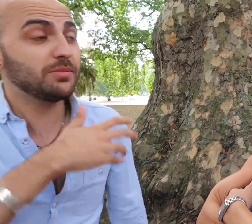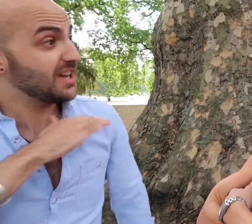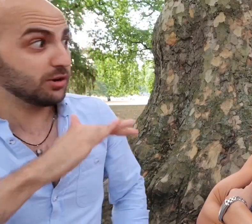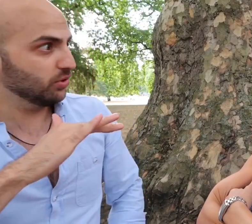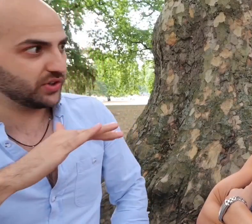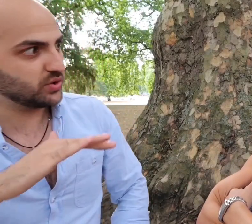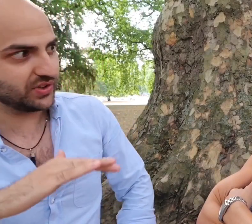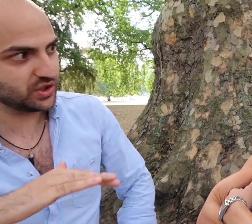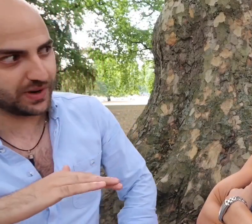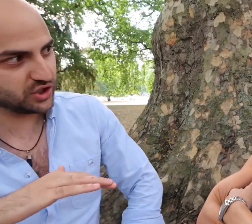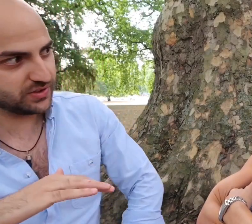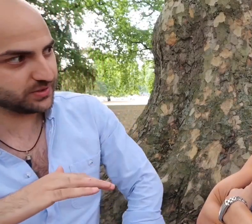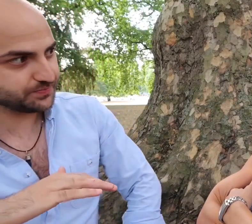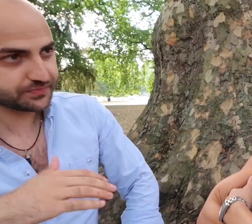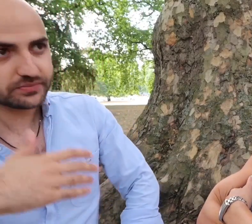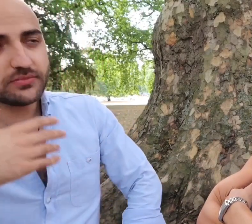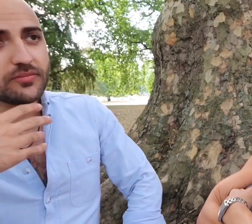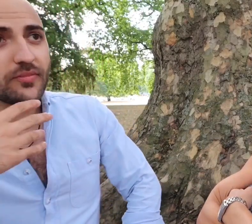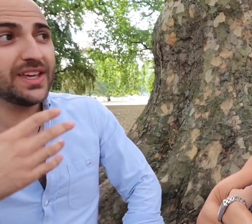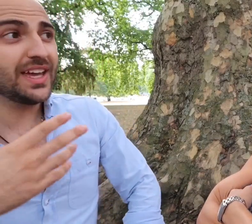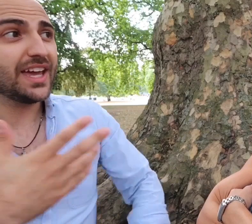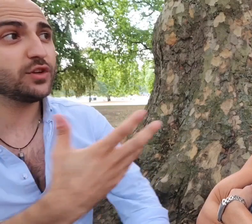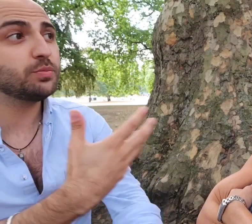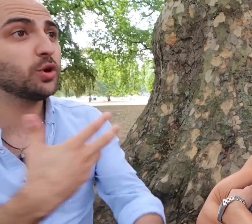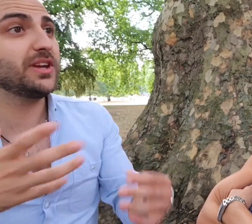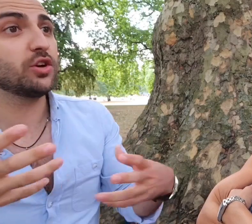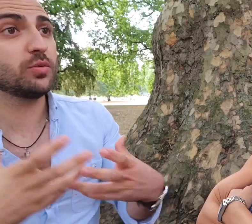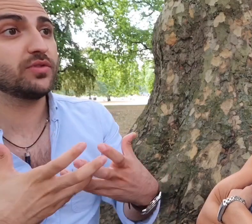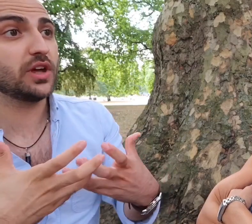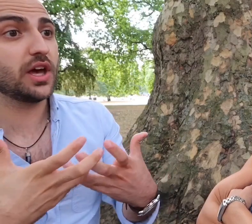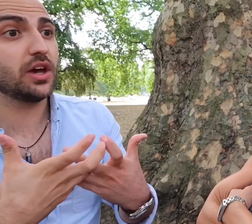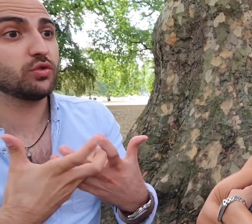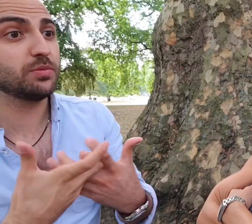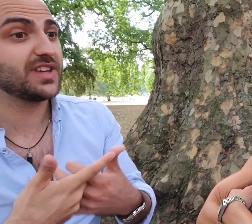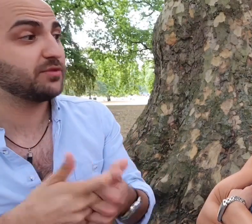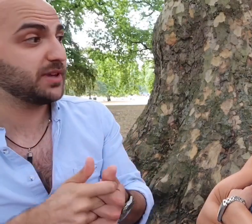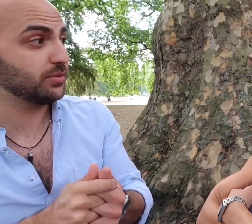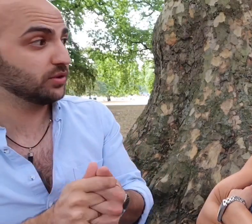terrible in social situations. If you put me in a group of Deaf people